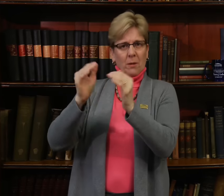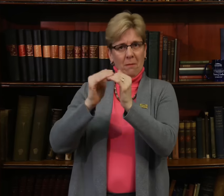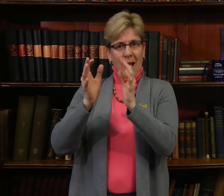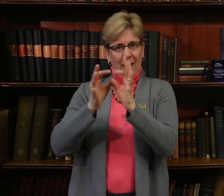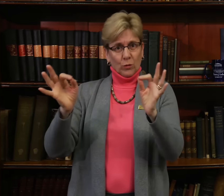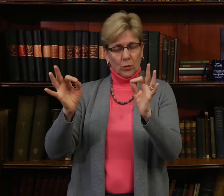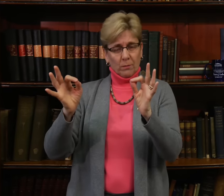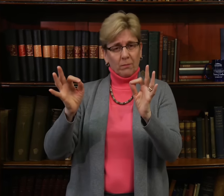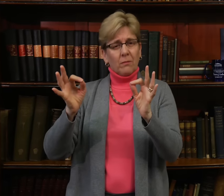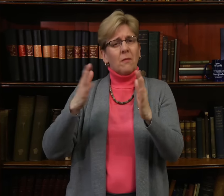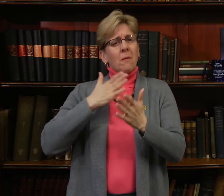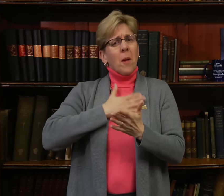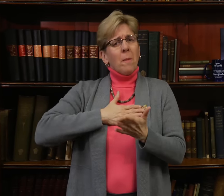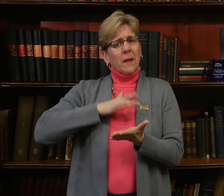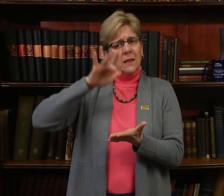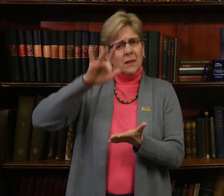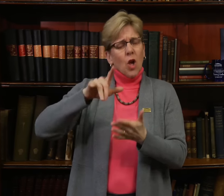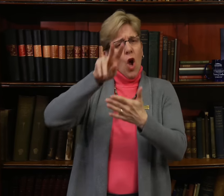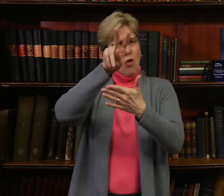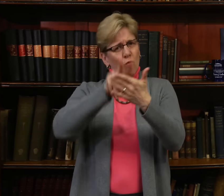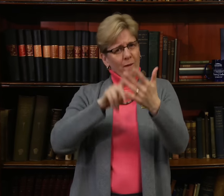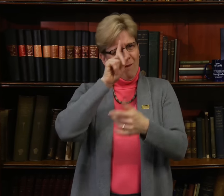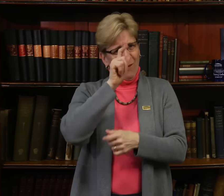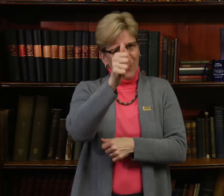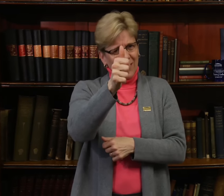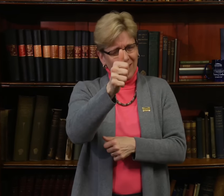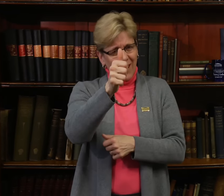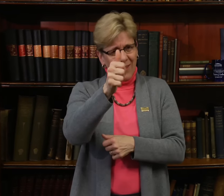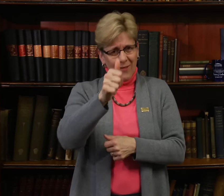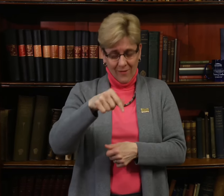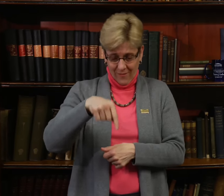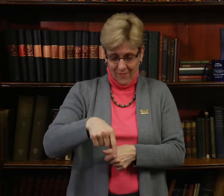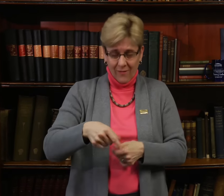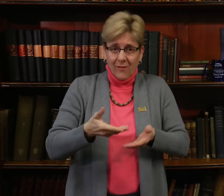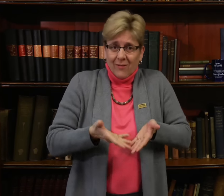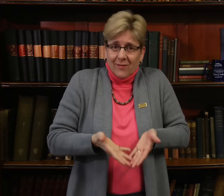You can see the Gallaudet mission and vision statements by clicking here.